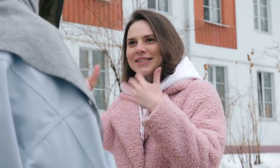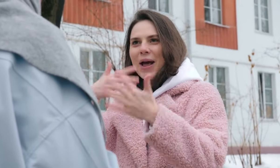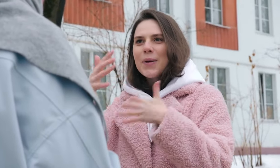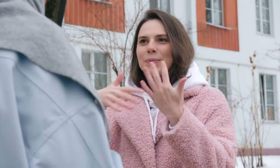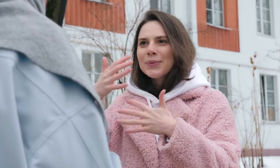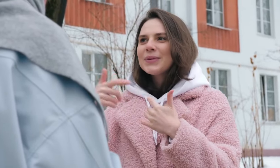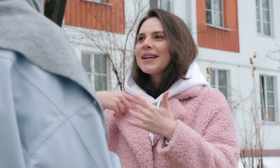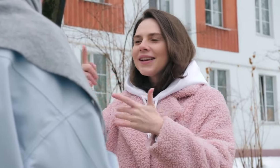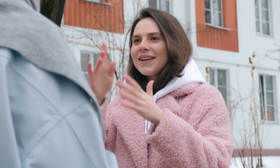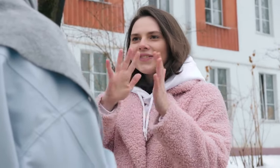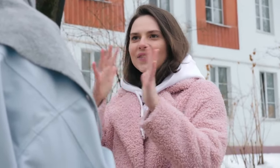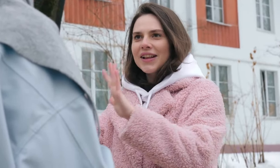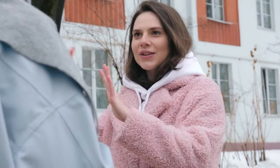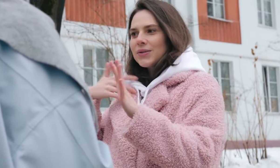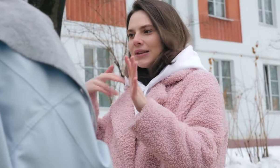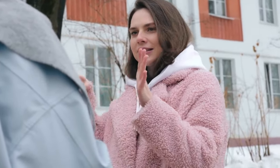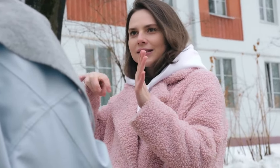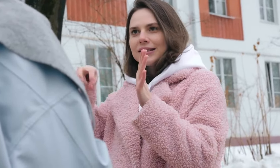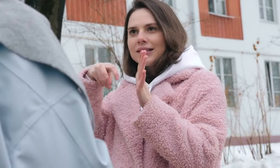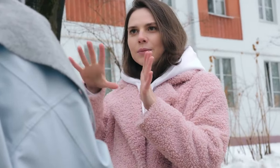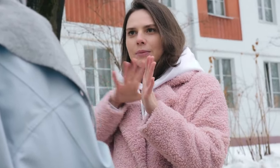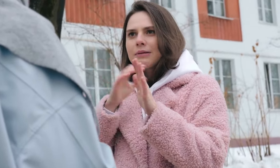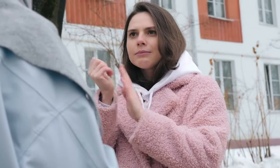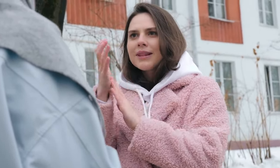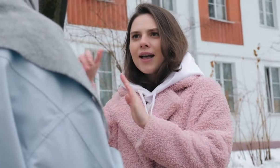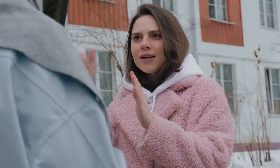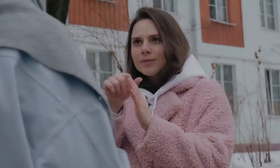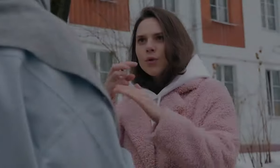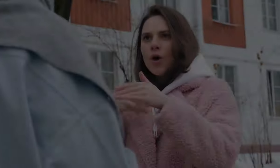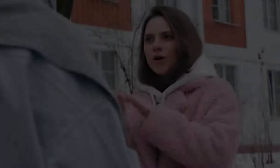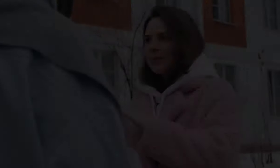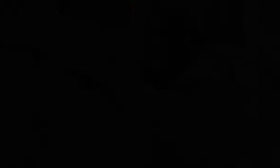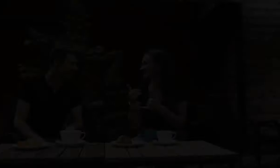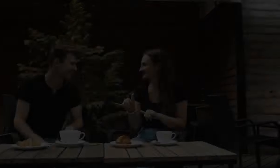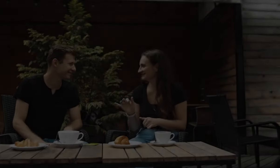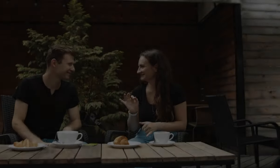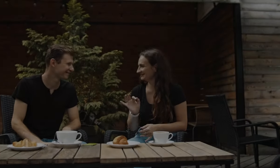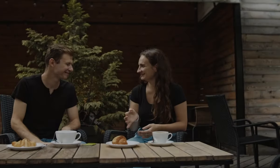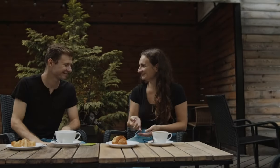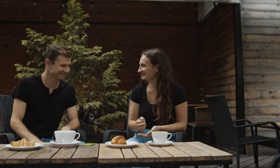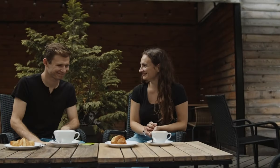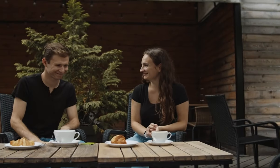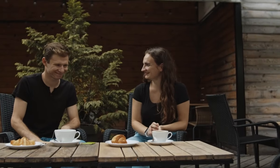a groundbreaking effort, providing a platform for social, cultural, and political discourse for the